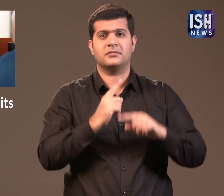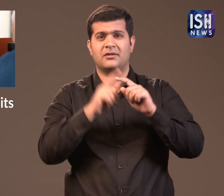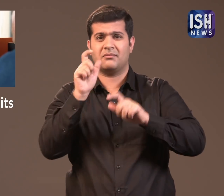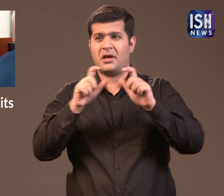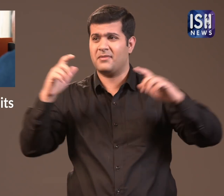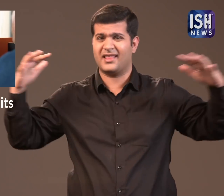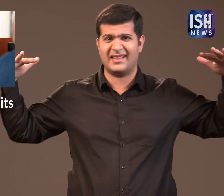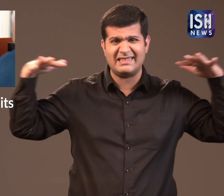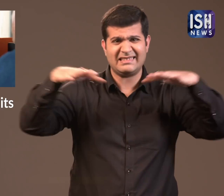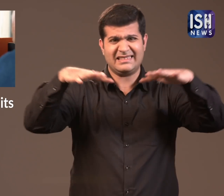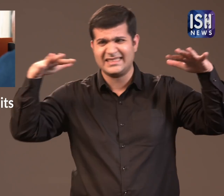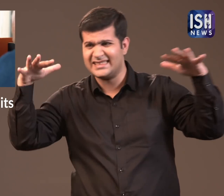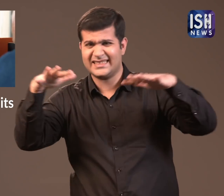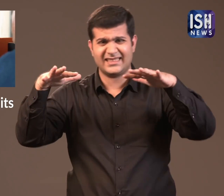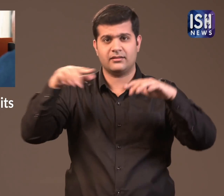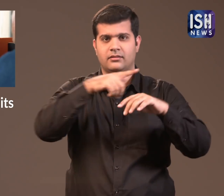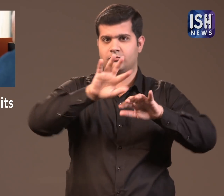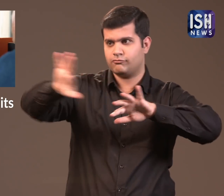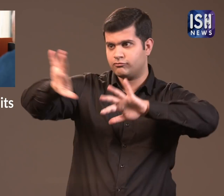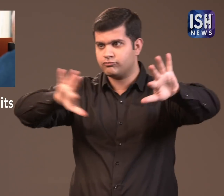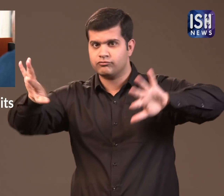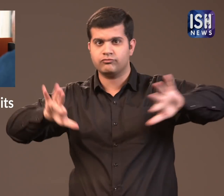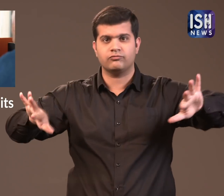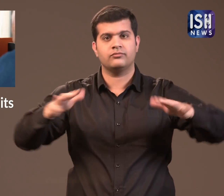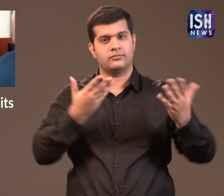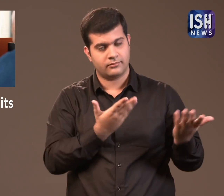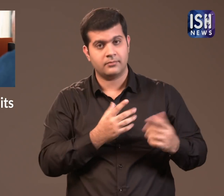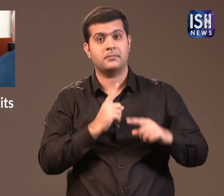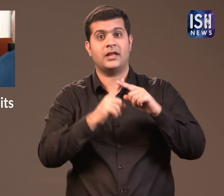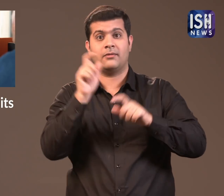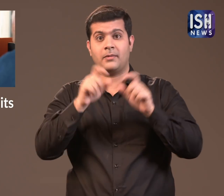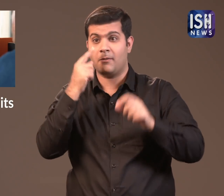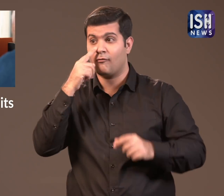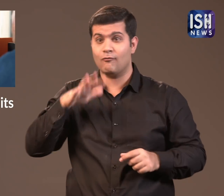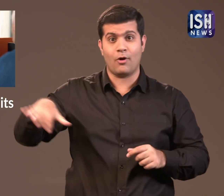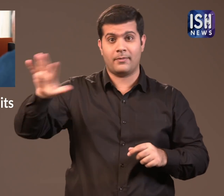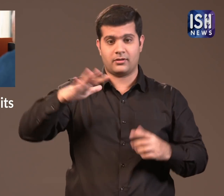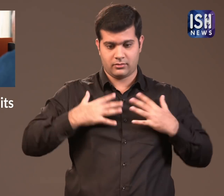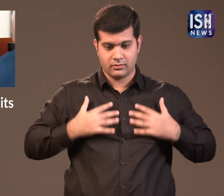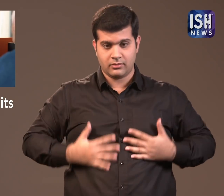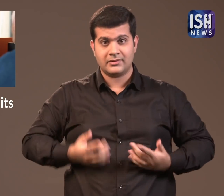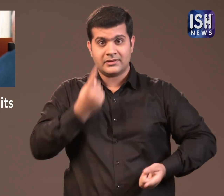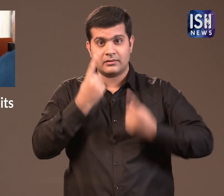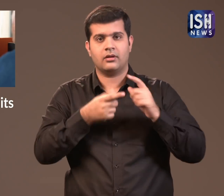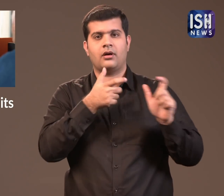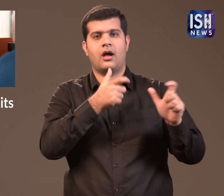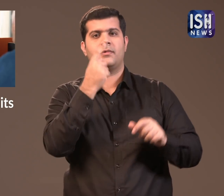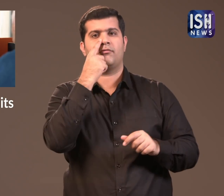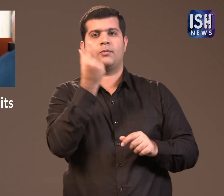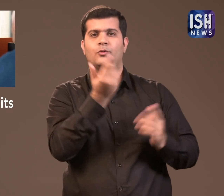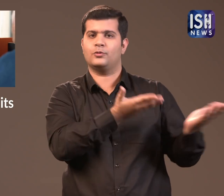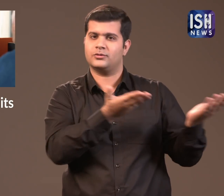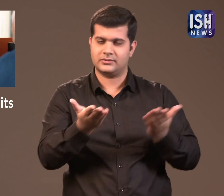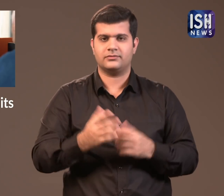They could also be used in crowd control, and frisking of women.